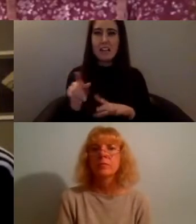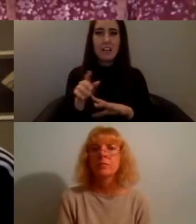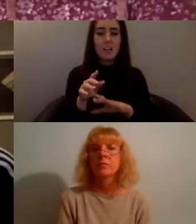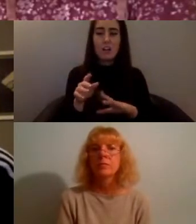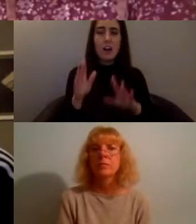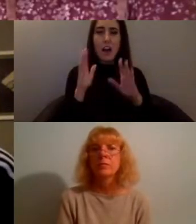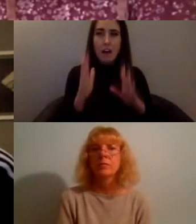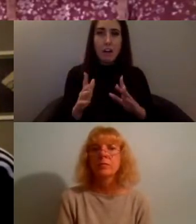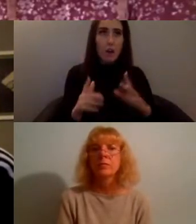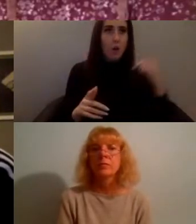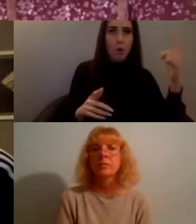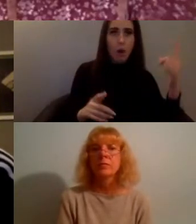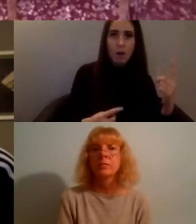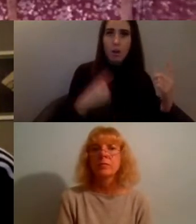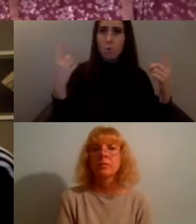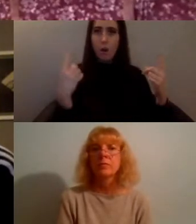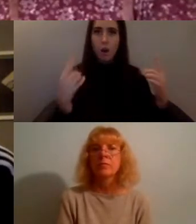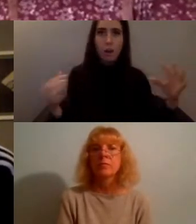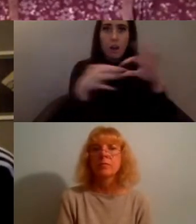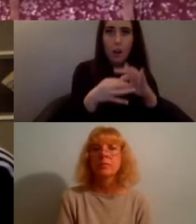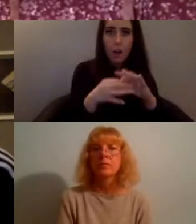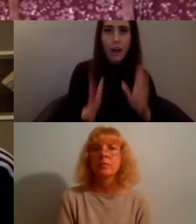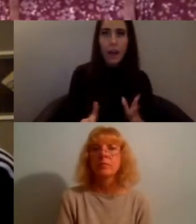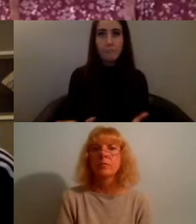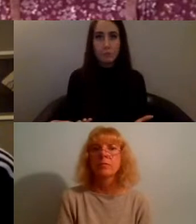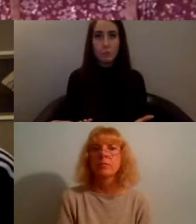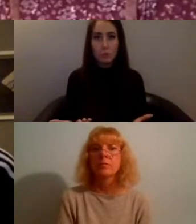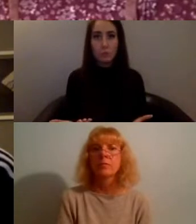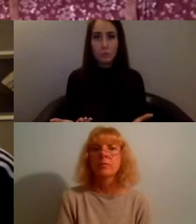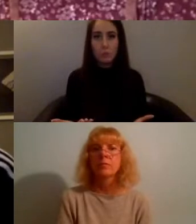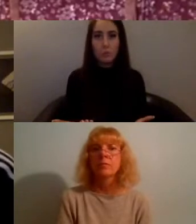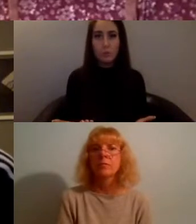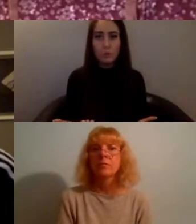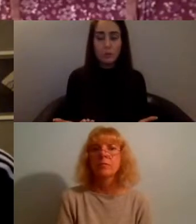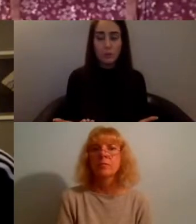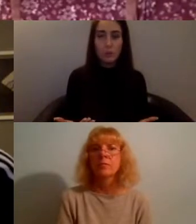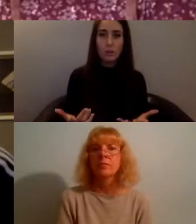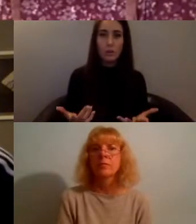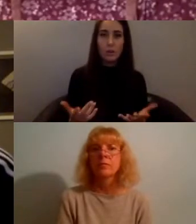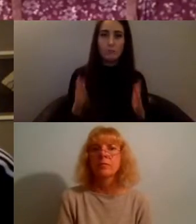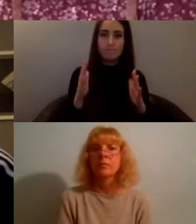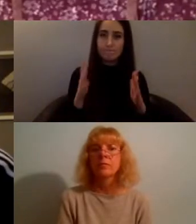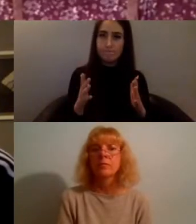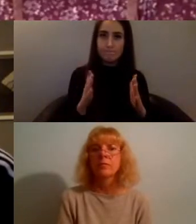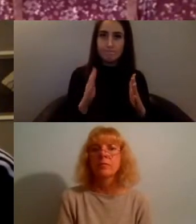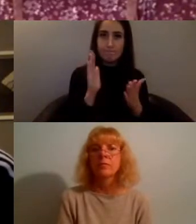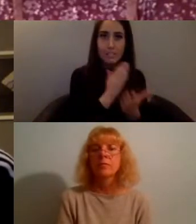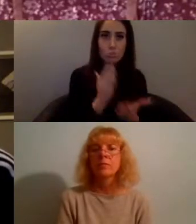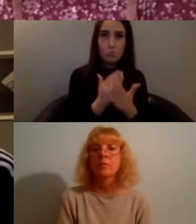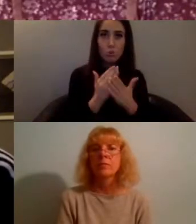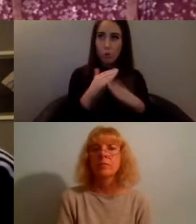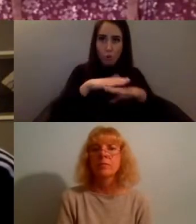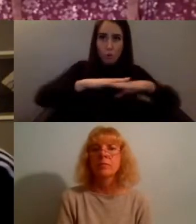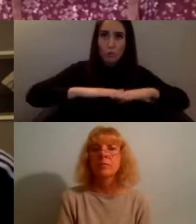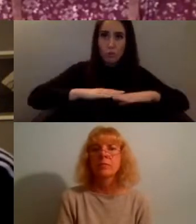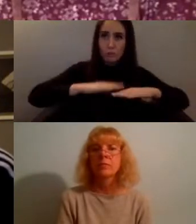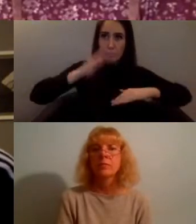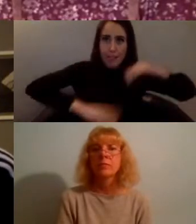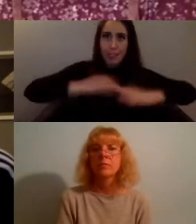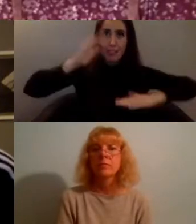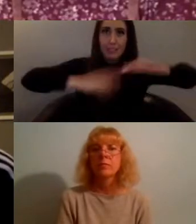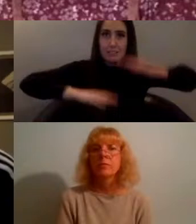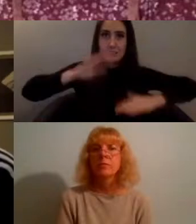other like we need to have on the ground work and connections and that digital you know means have